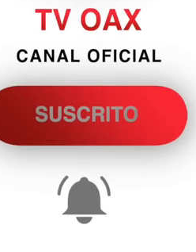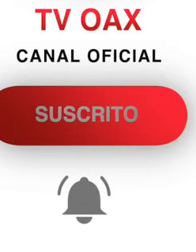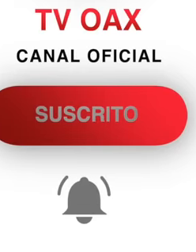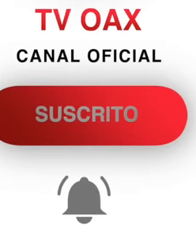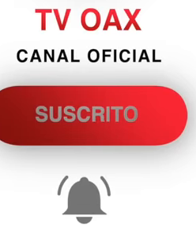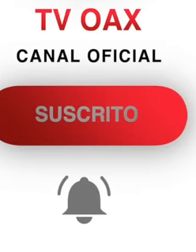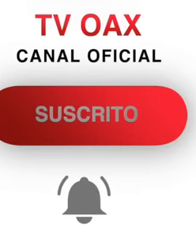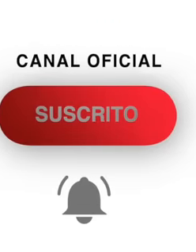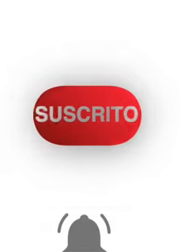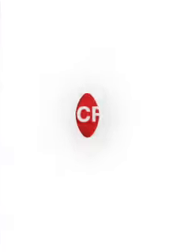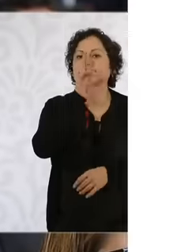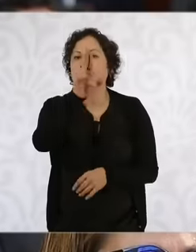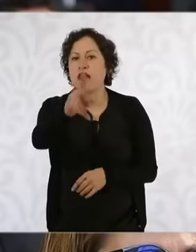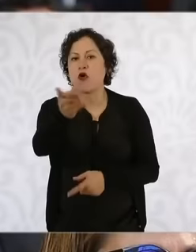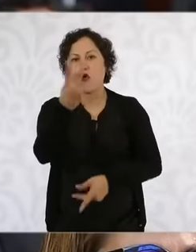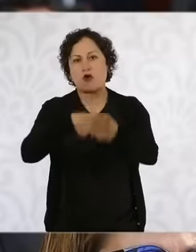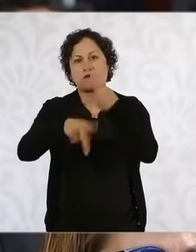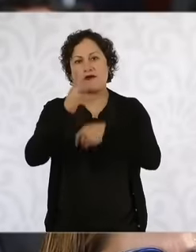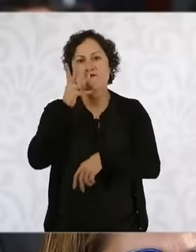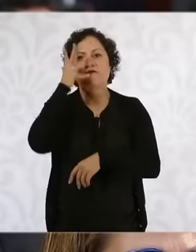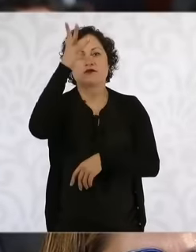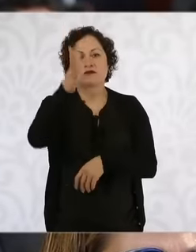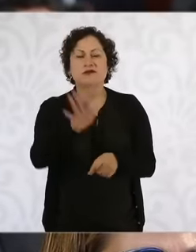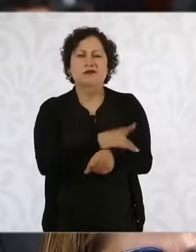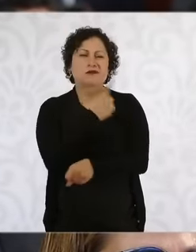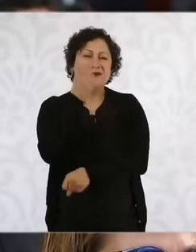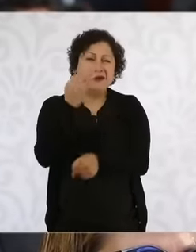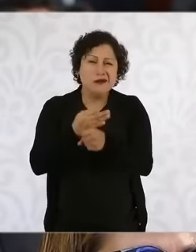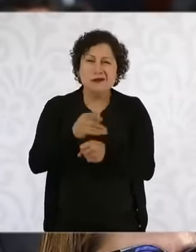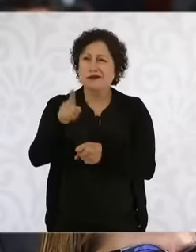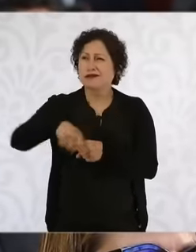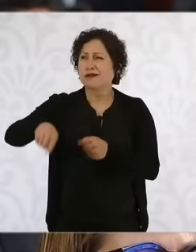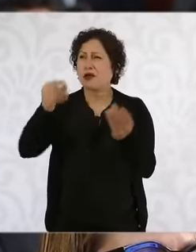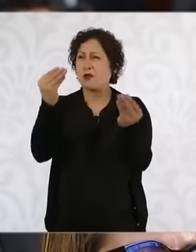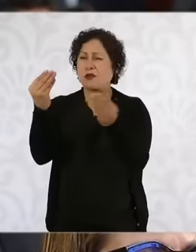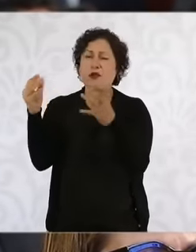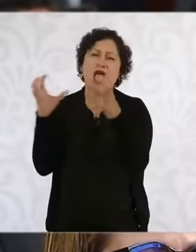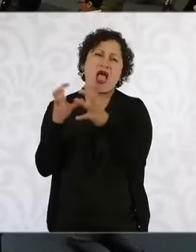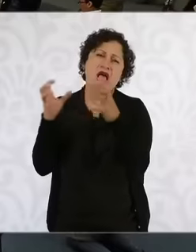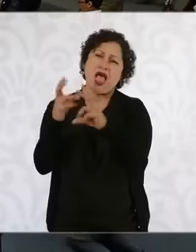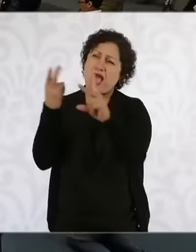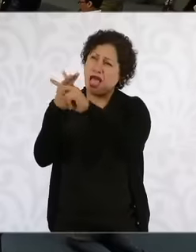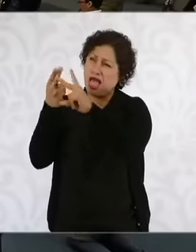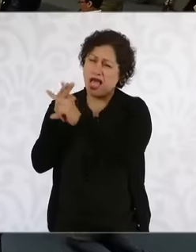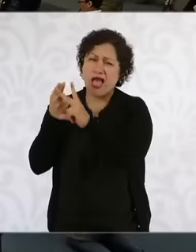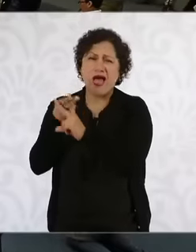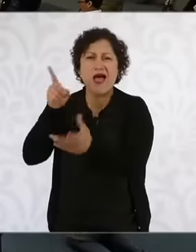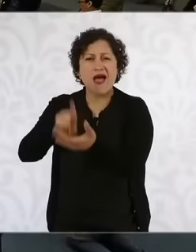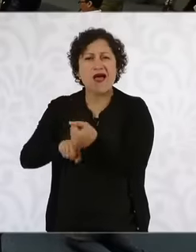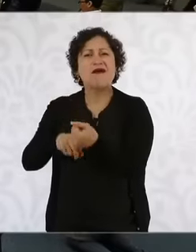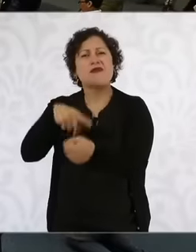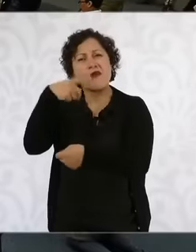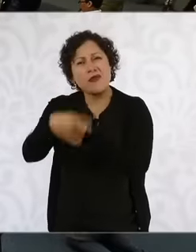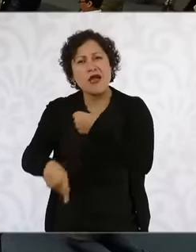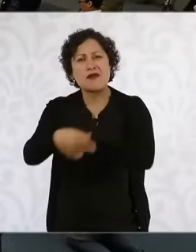try to avoid these deaths that have damaged families, communities, societies there. We